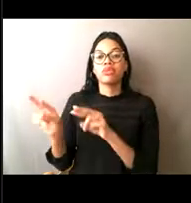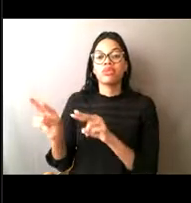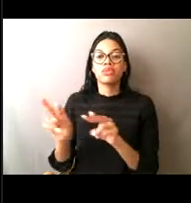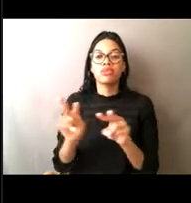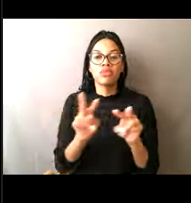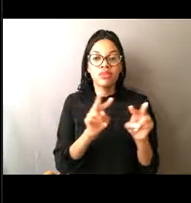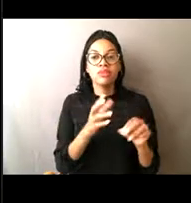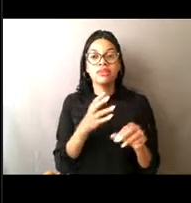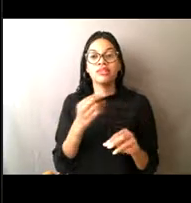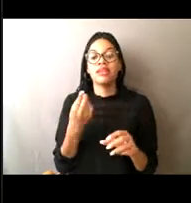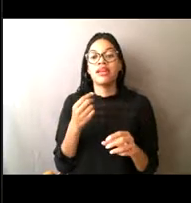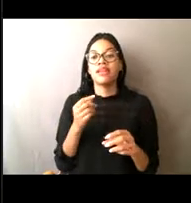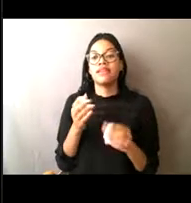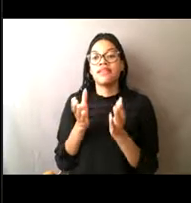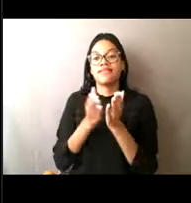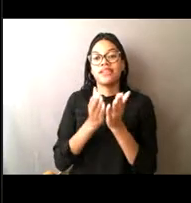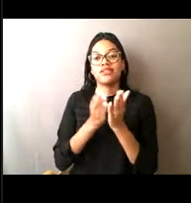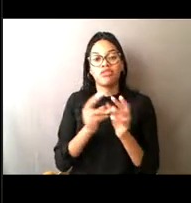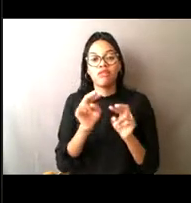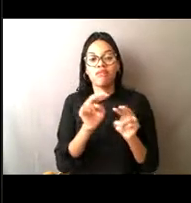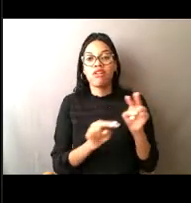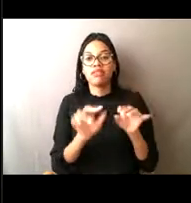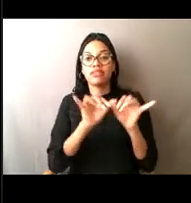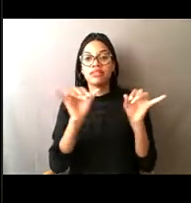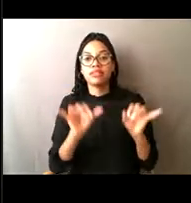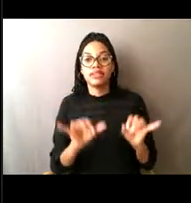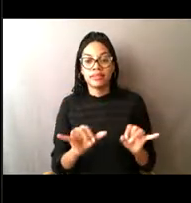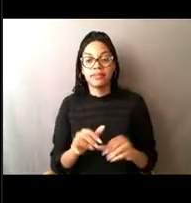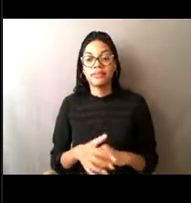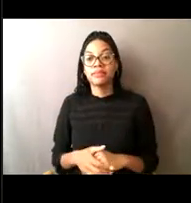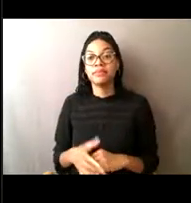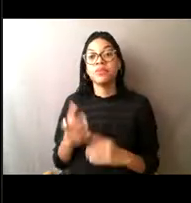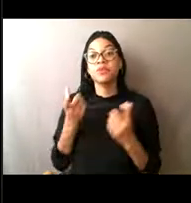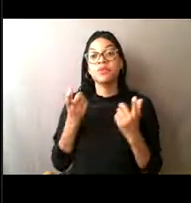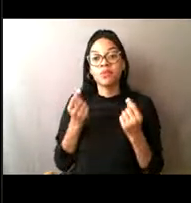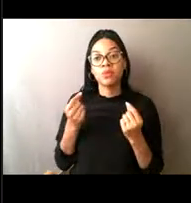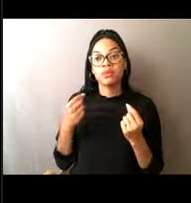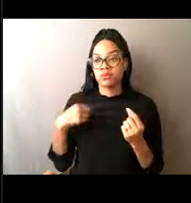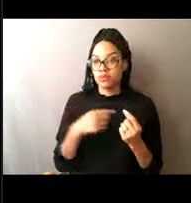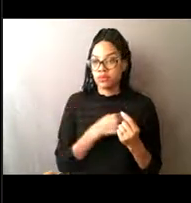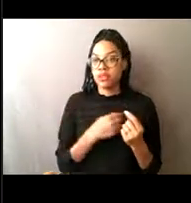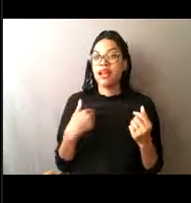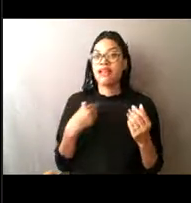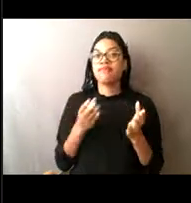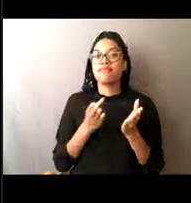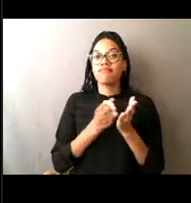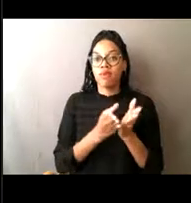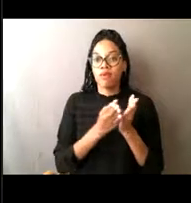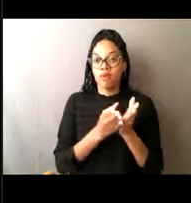So we have a set of boats and we'd go out to sea and we can board commercial